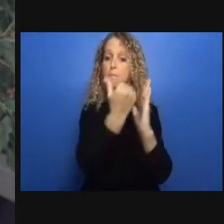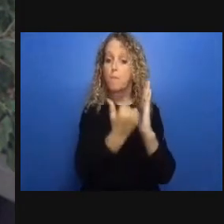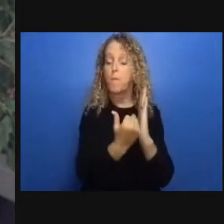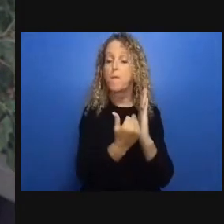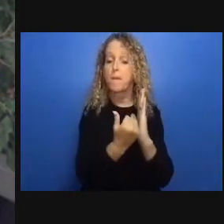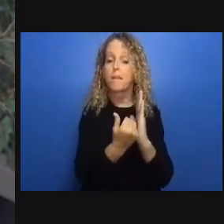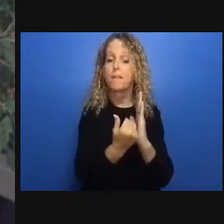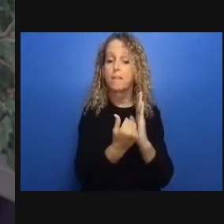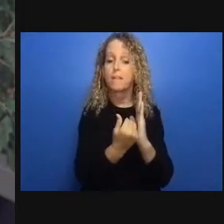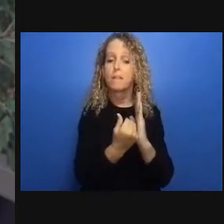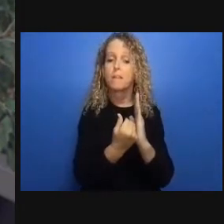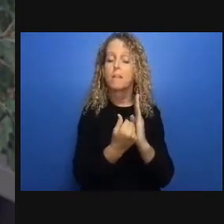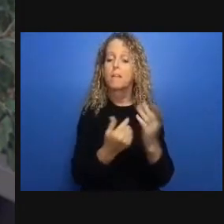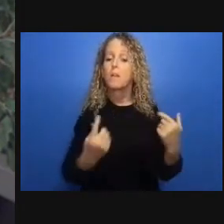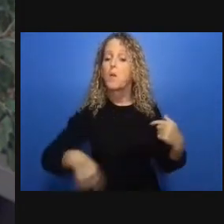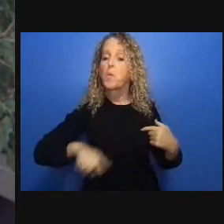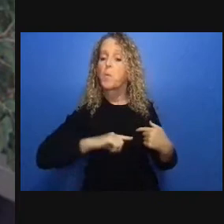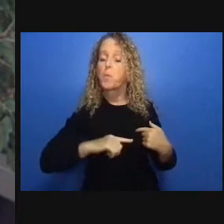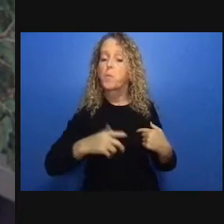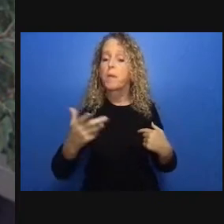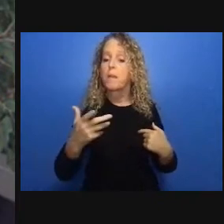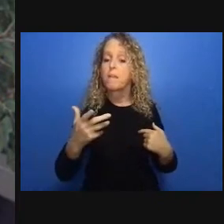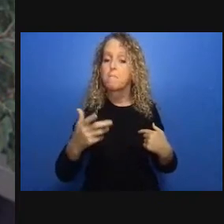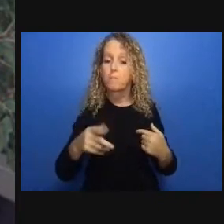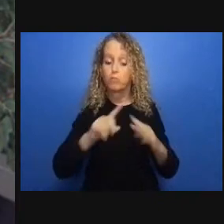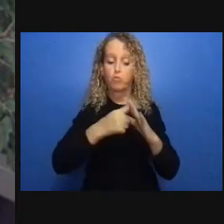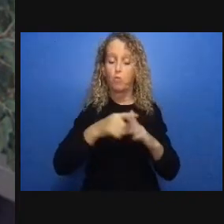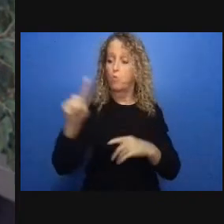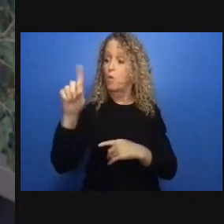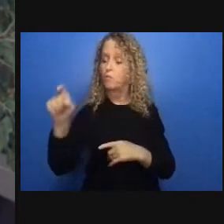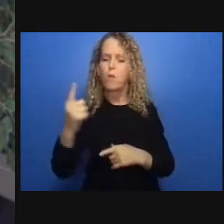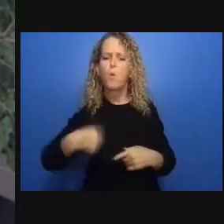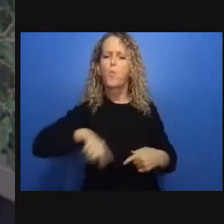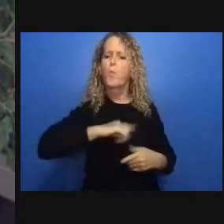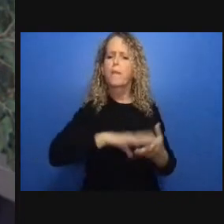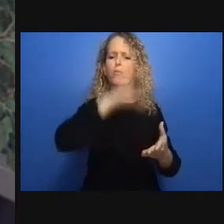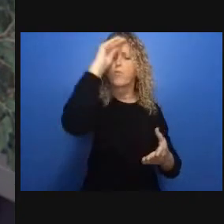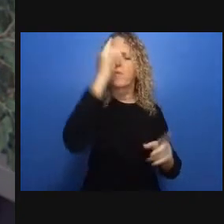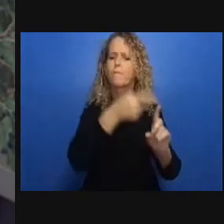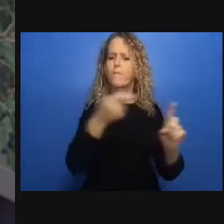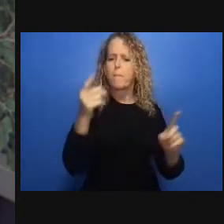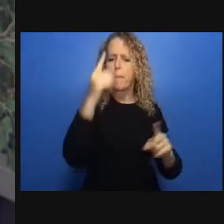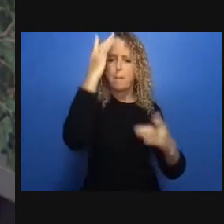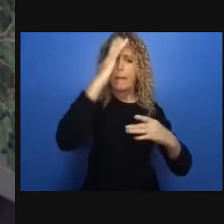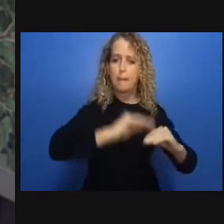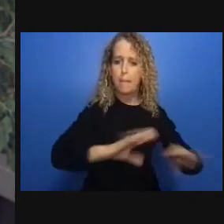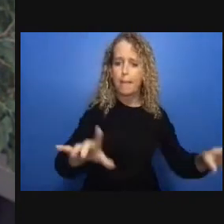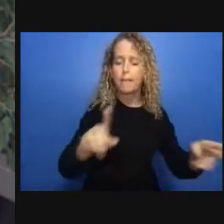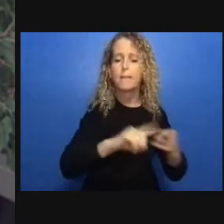community first responders in libraries schools hospitals and other settings including through